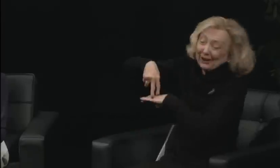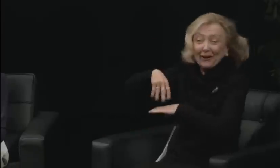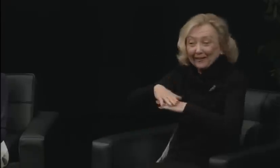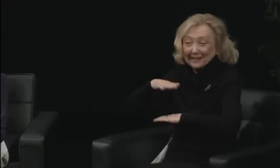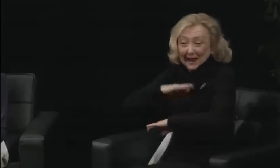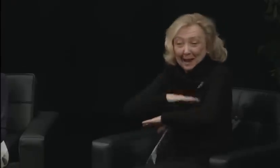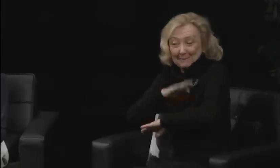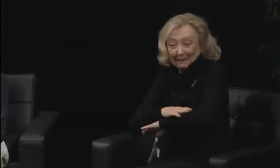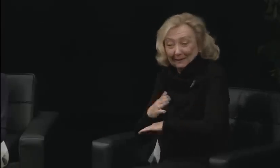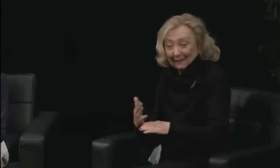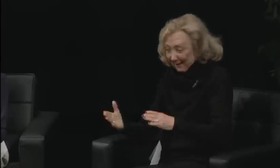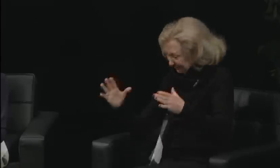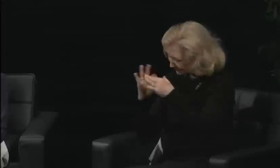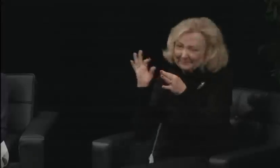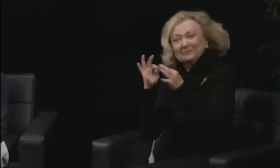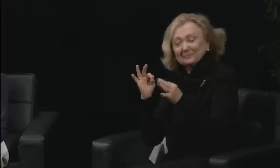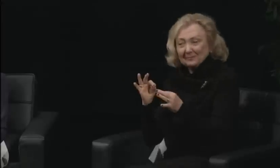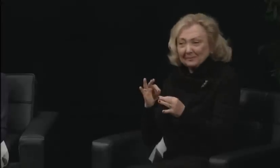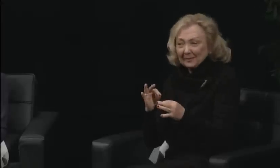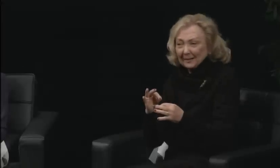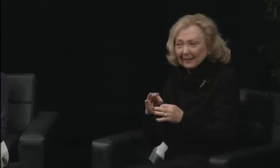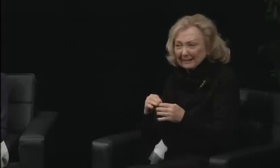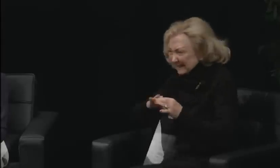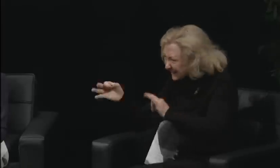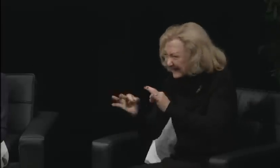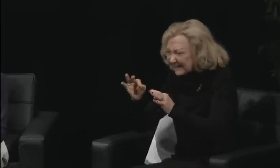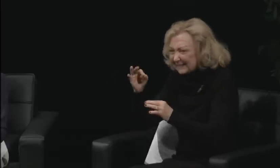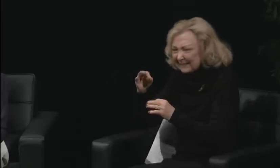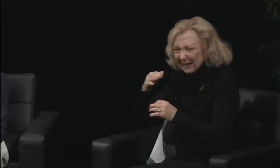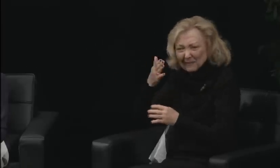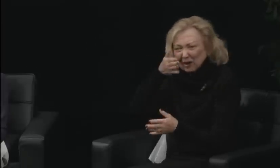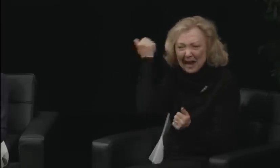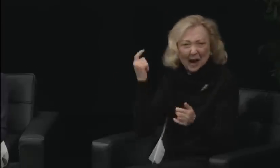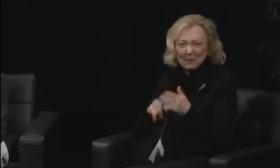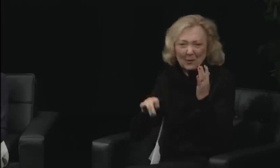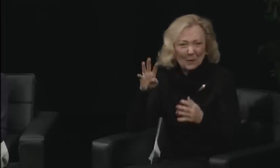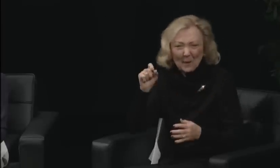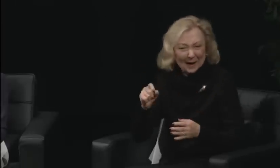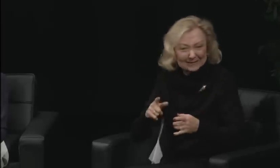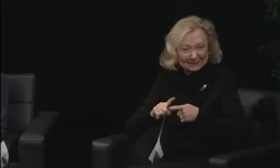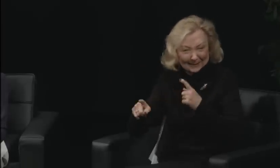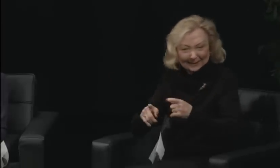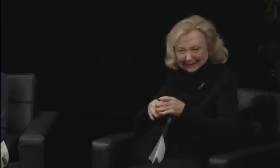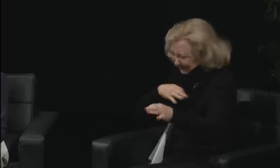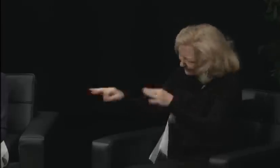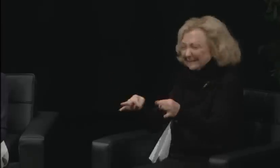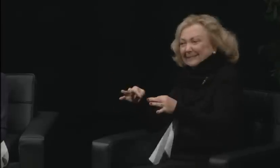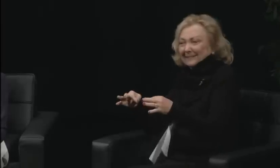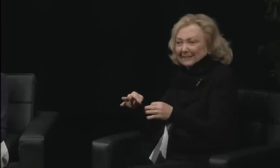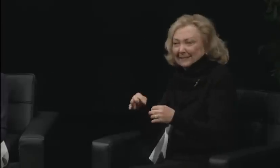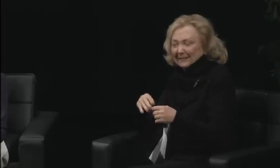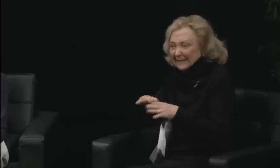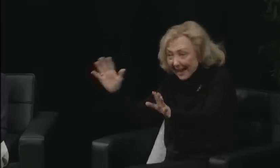"The Intellect of Women," and her message was